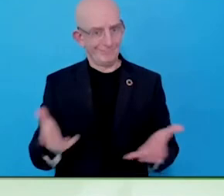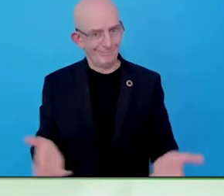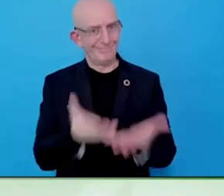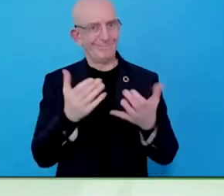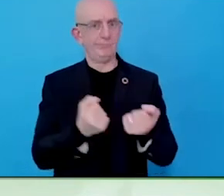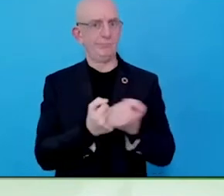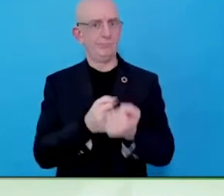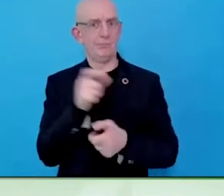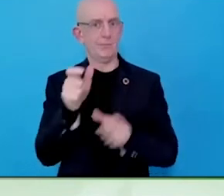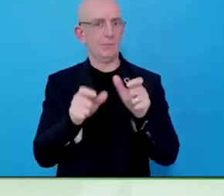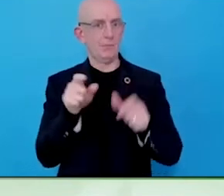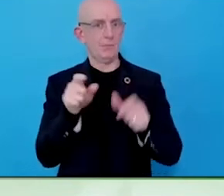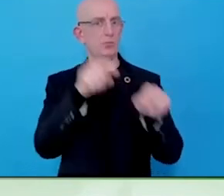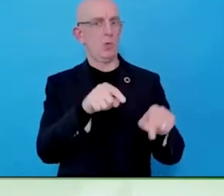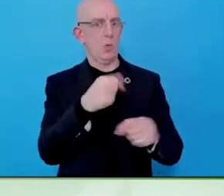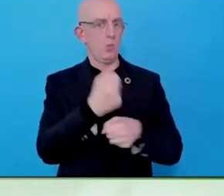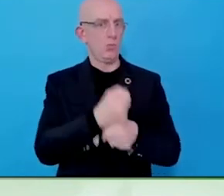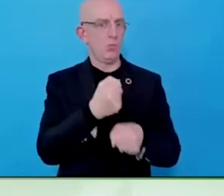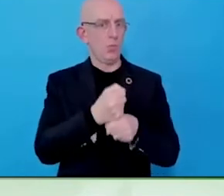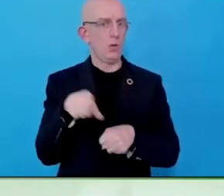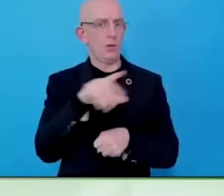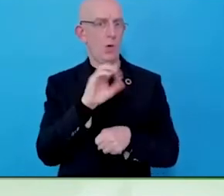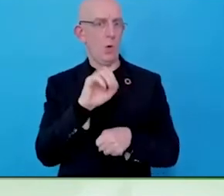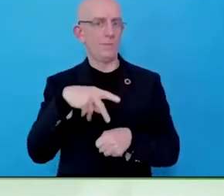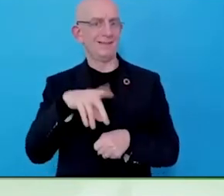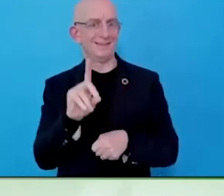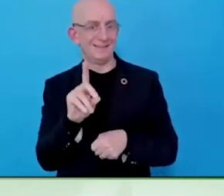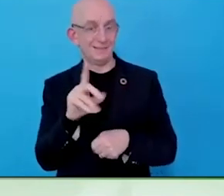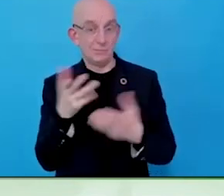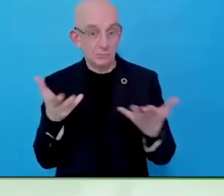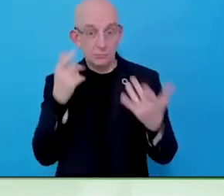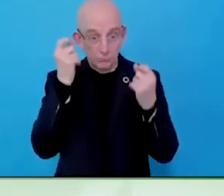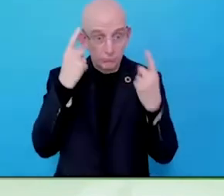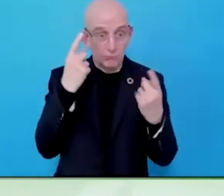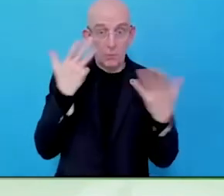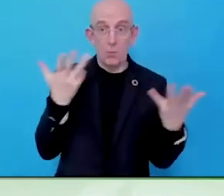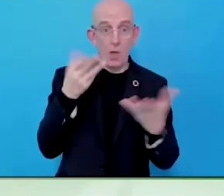about the disability experience, you are challenging us to say that